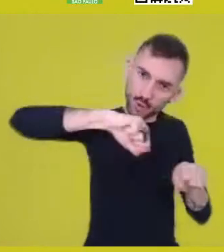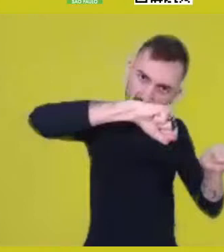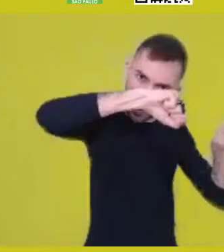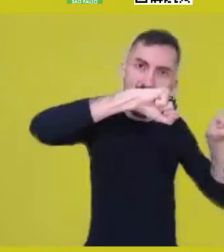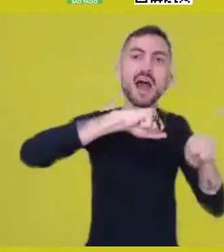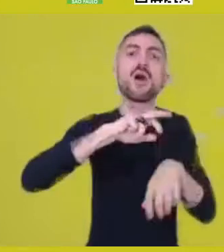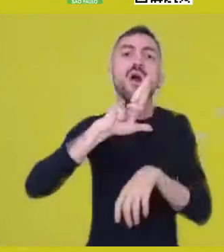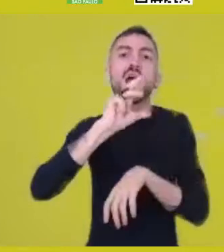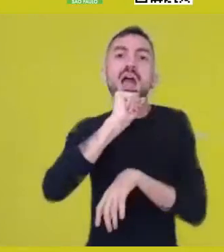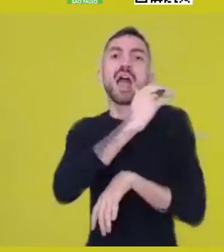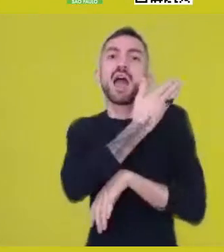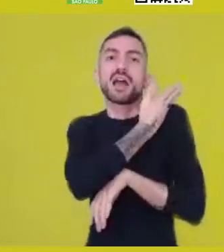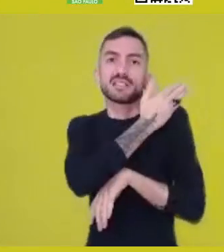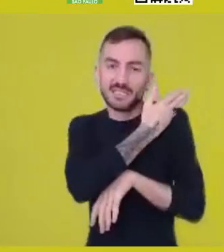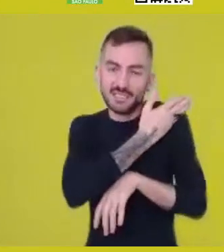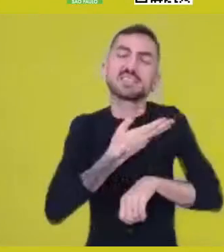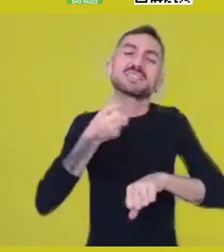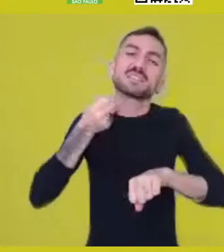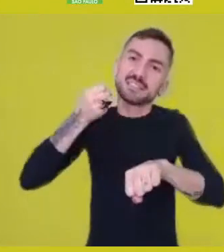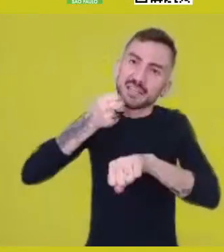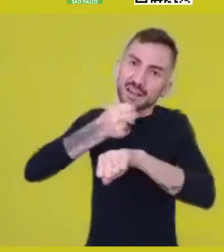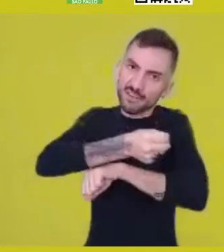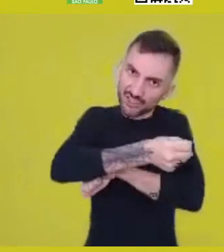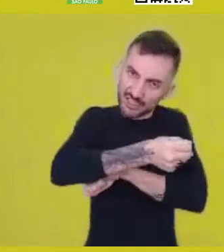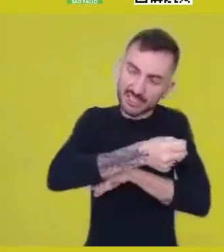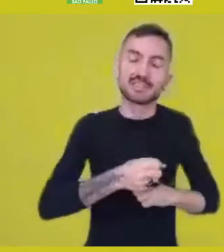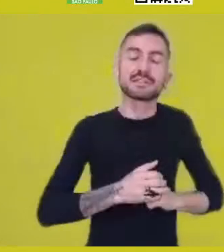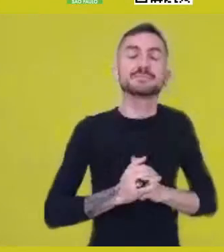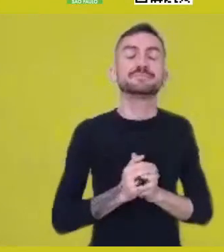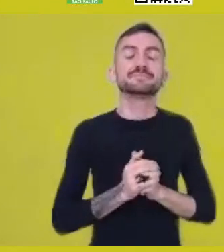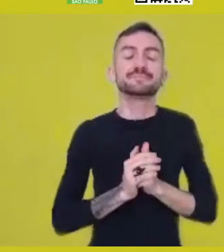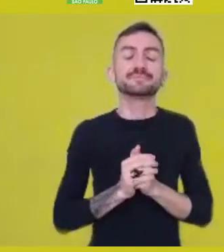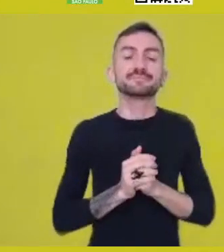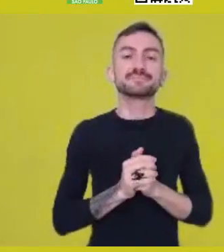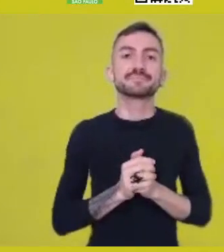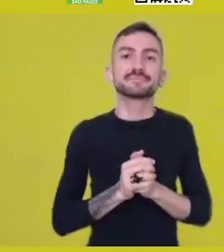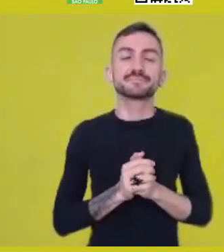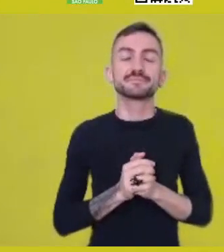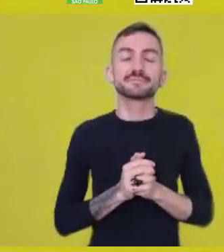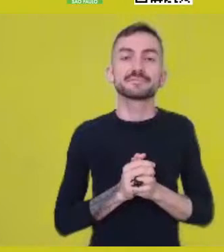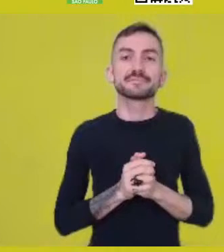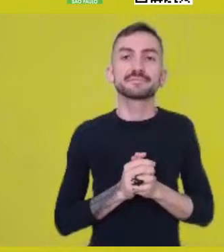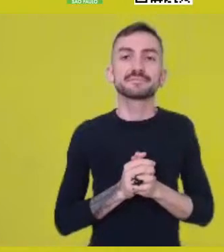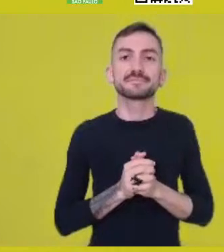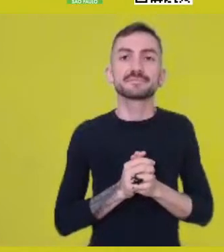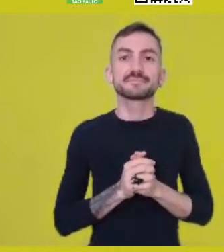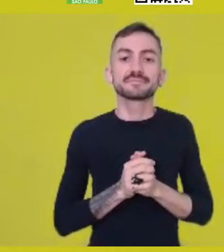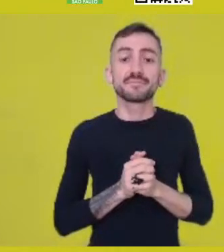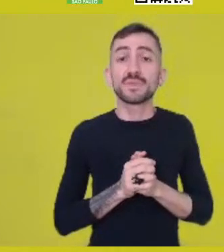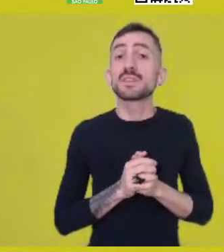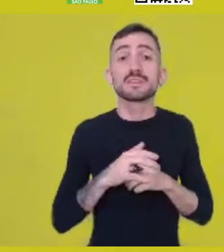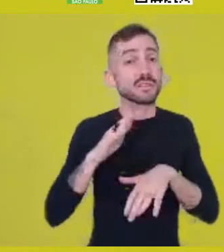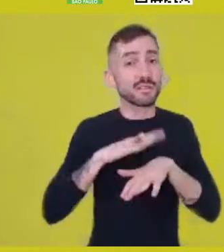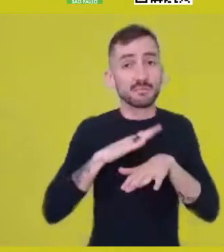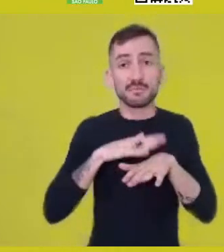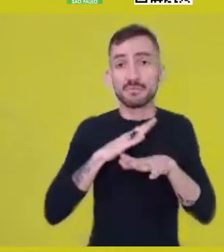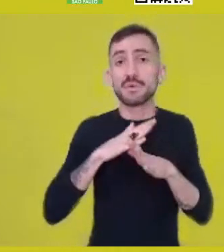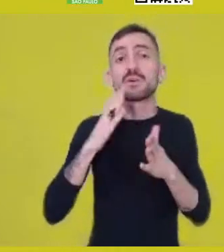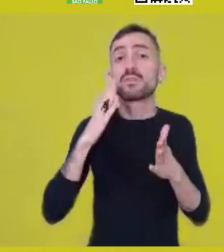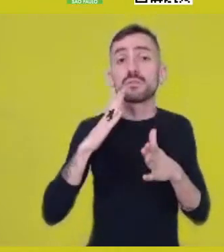imposed by the white Euro-West,